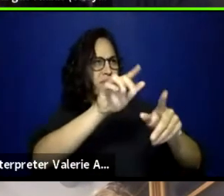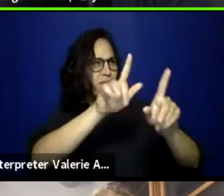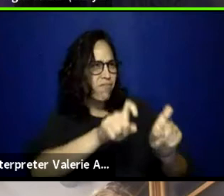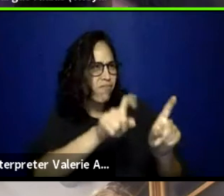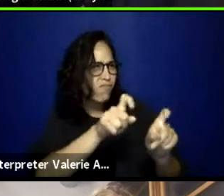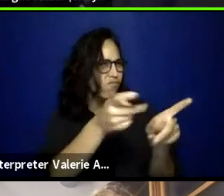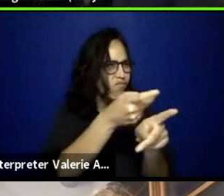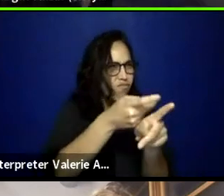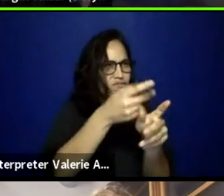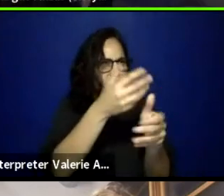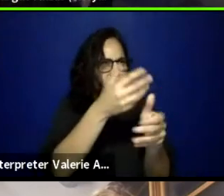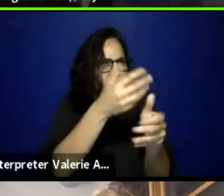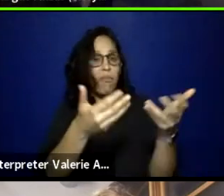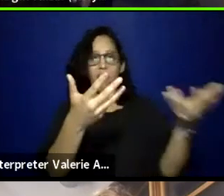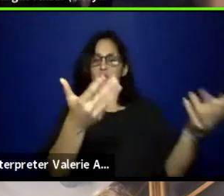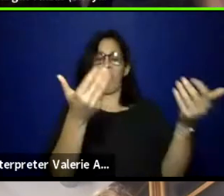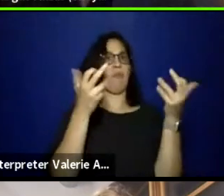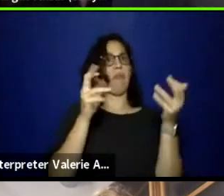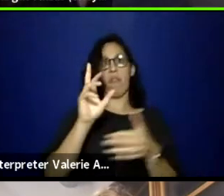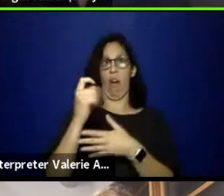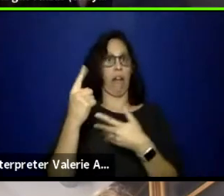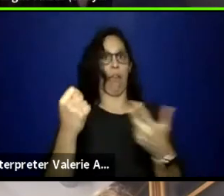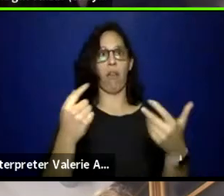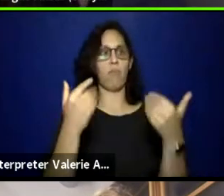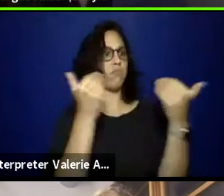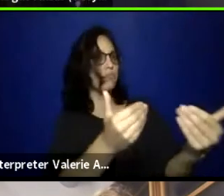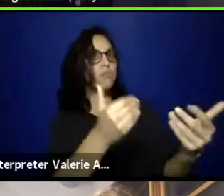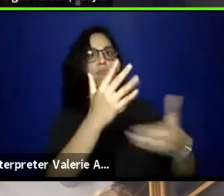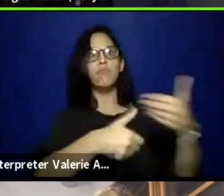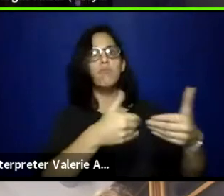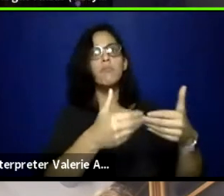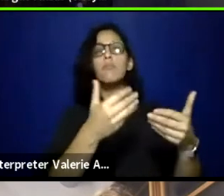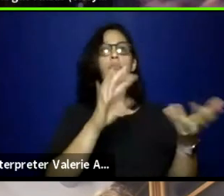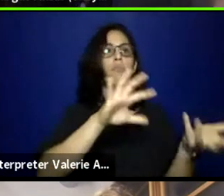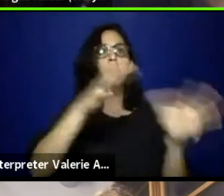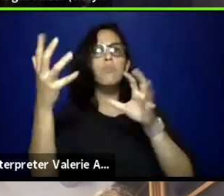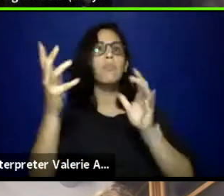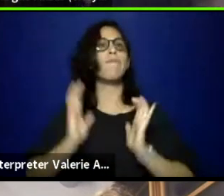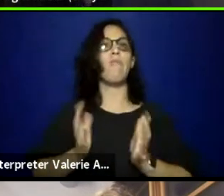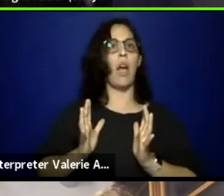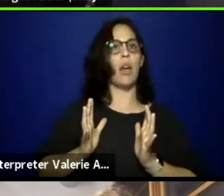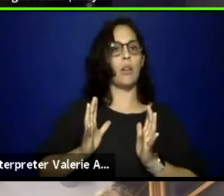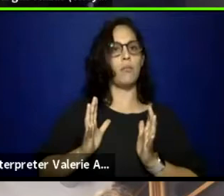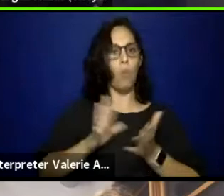fuck it, let's go and if it doesn't work out, then it doesn't work out, and we know for next time.